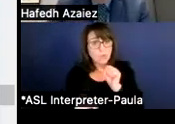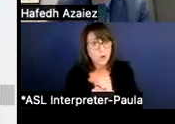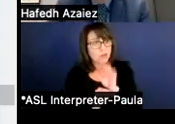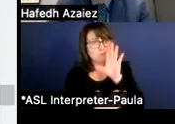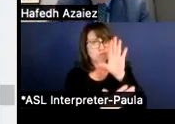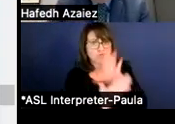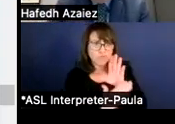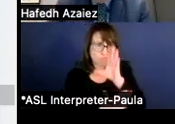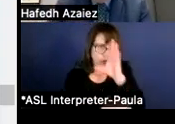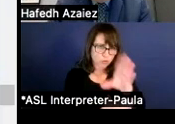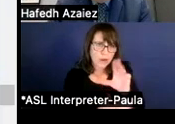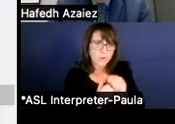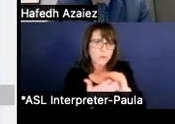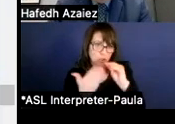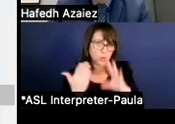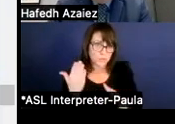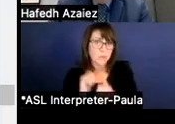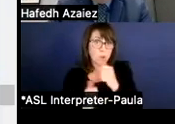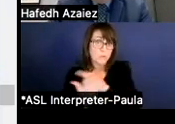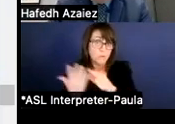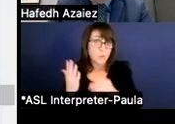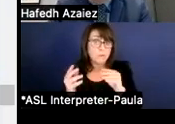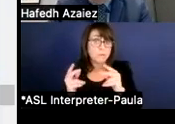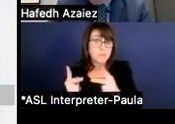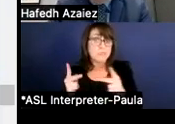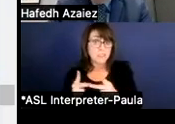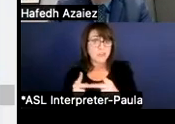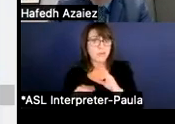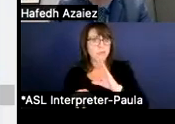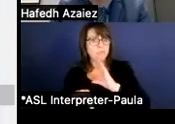So most of those position are, as you know, these are campus-based position.